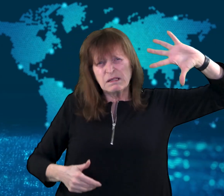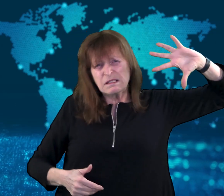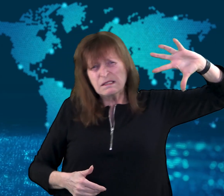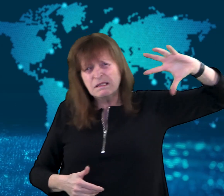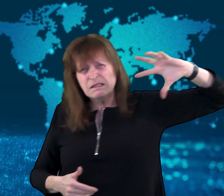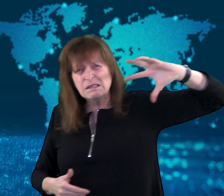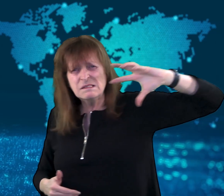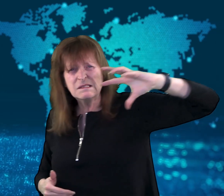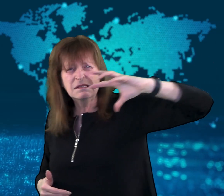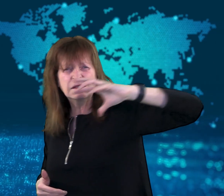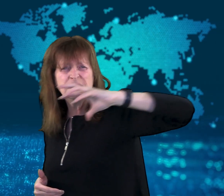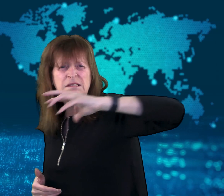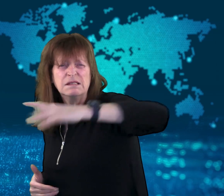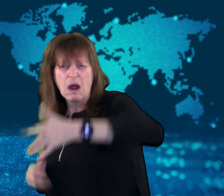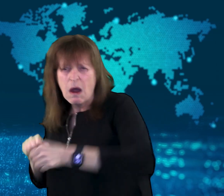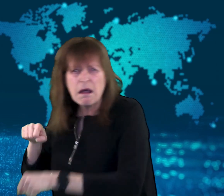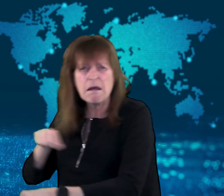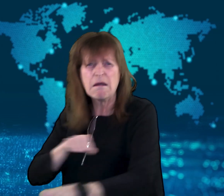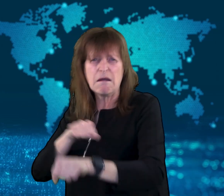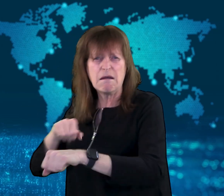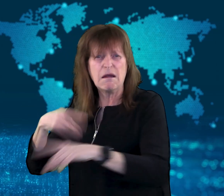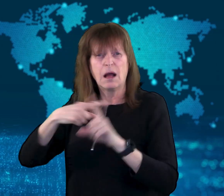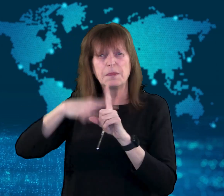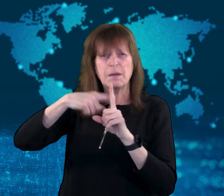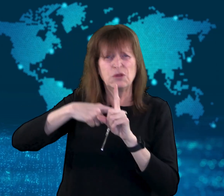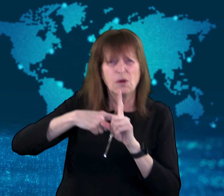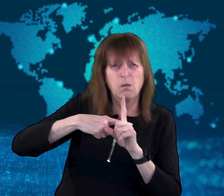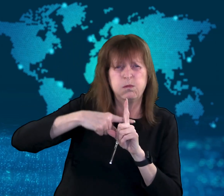a scorching summer heatwave.